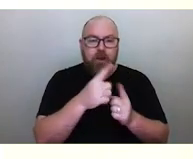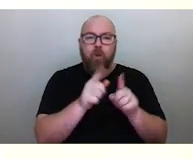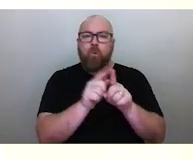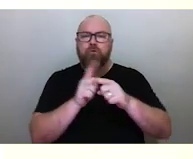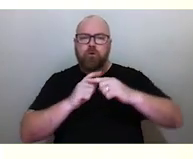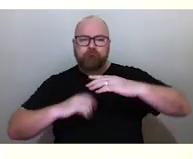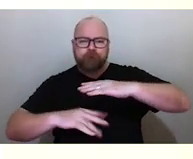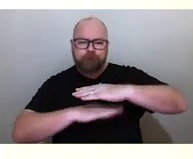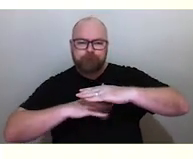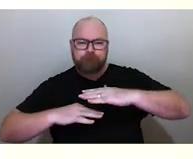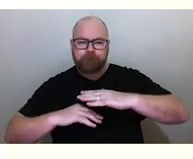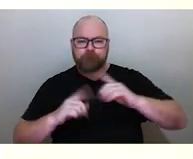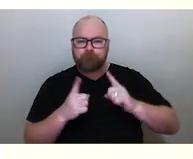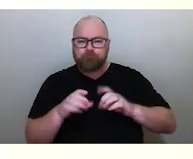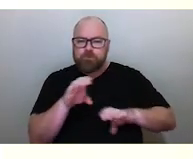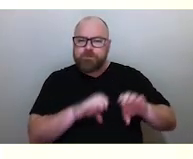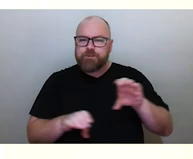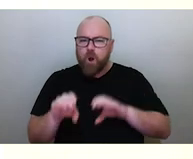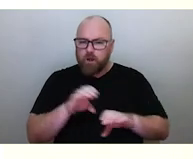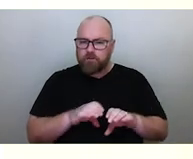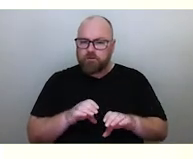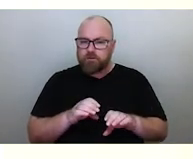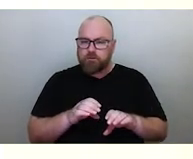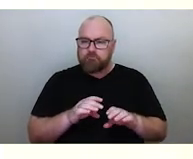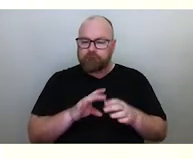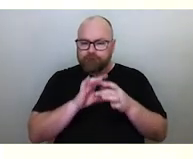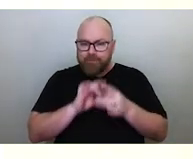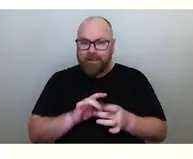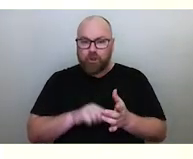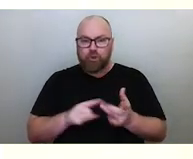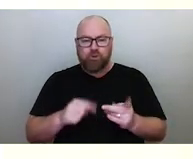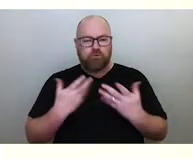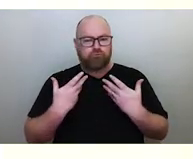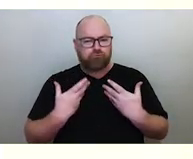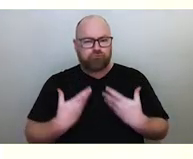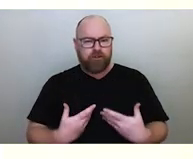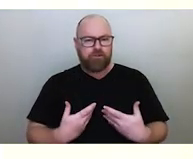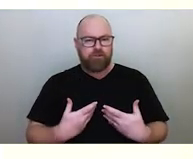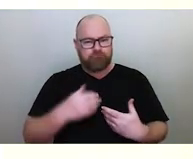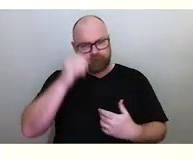I want to talk about the science behind this incredible and rich tapestry of knowledge.